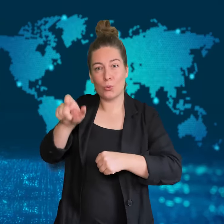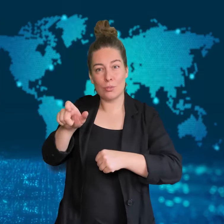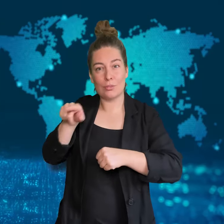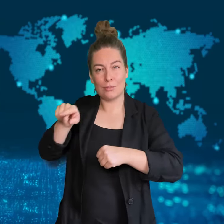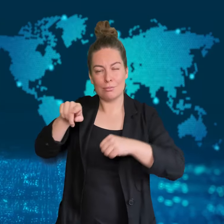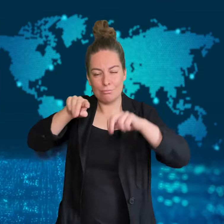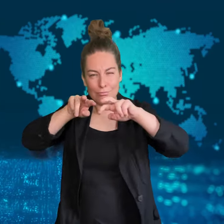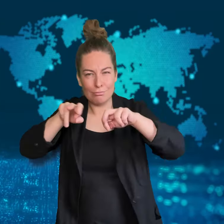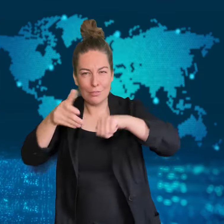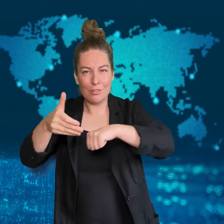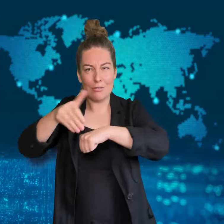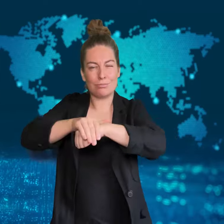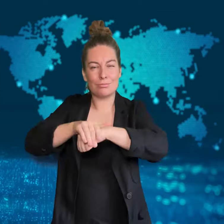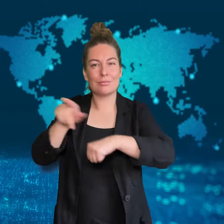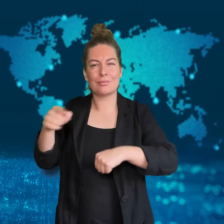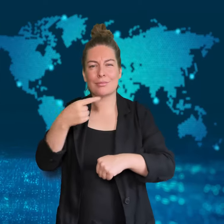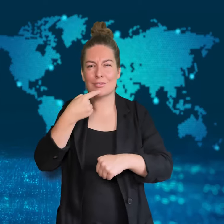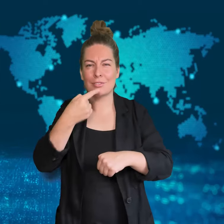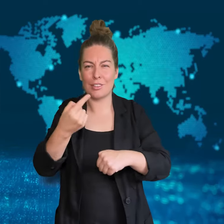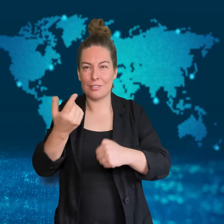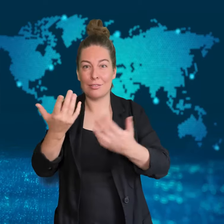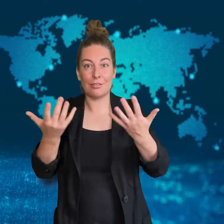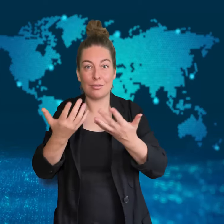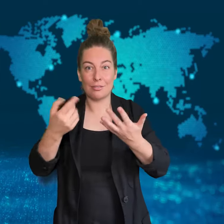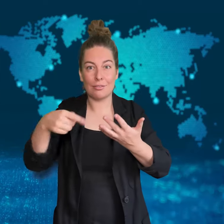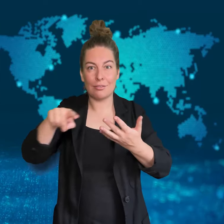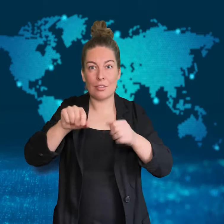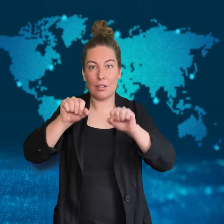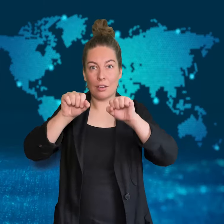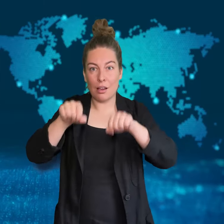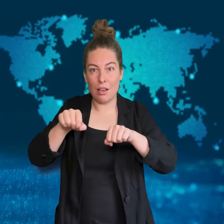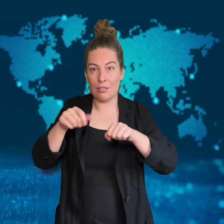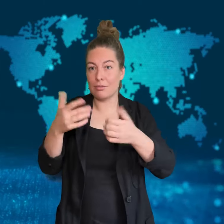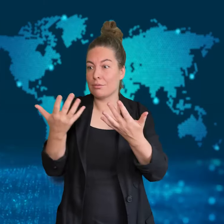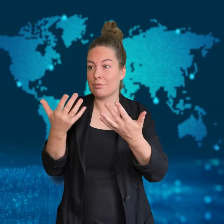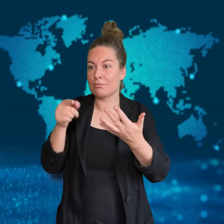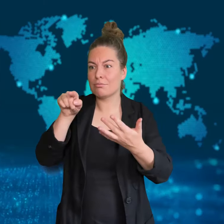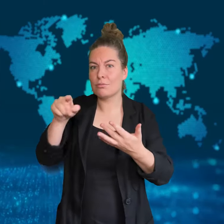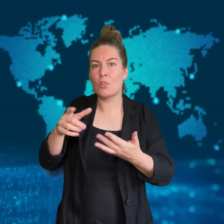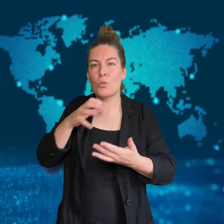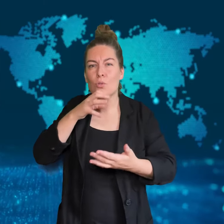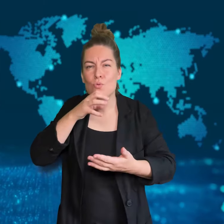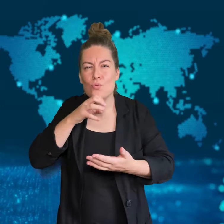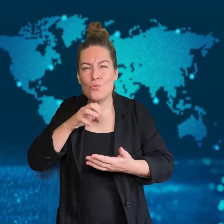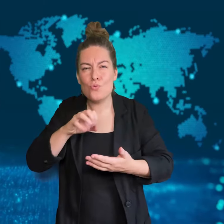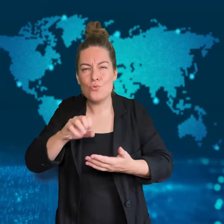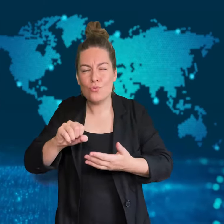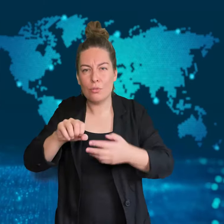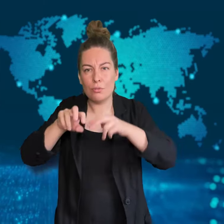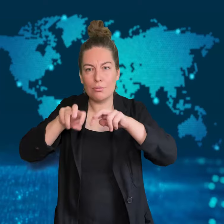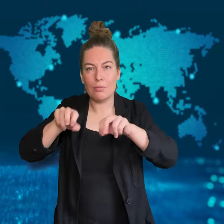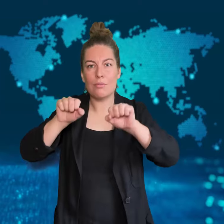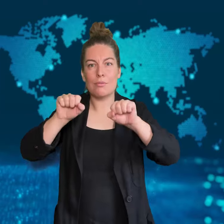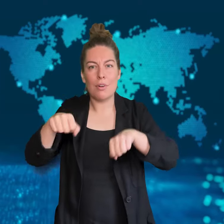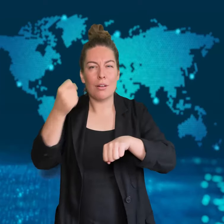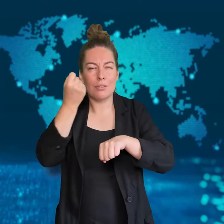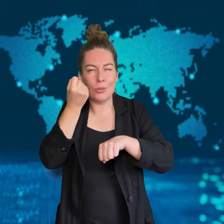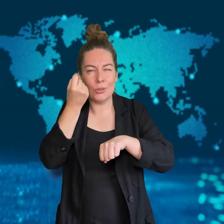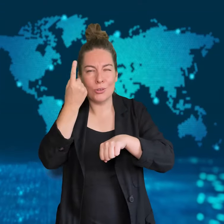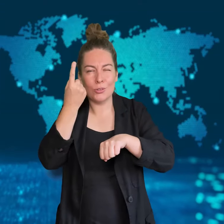One expert said that "When you know how old something is,